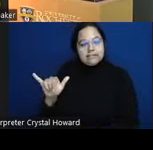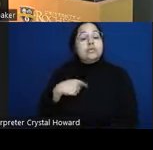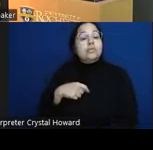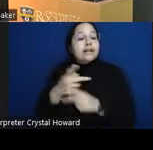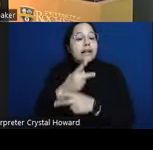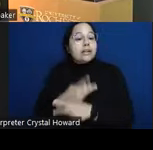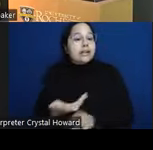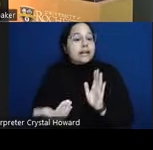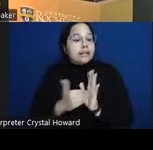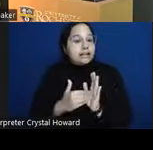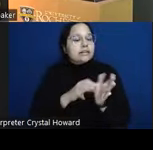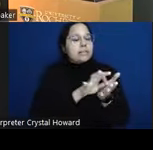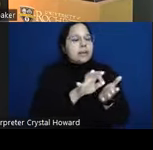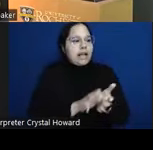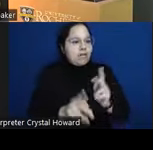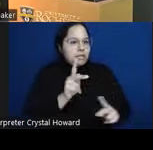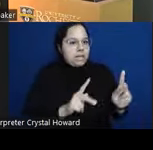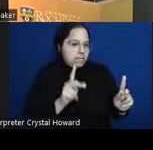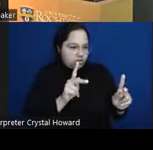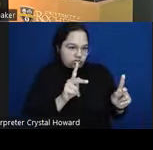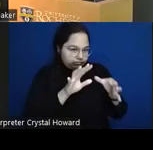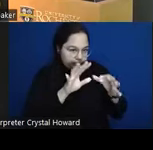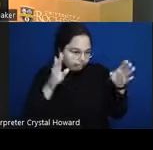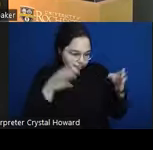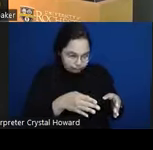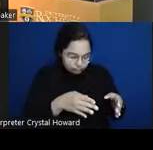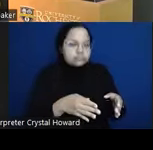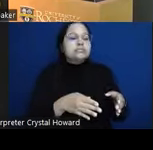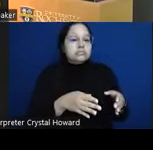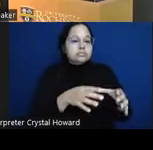people that we care about divided by the number of people that are involved in the situation so